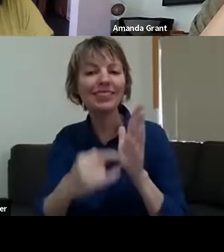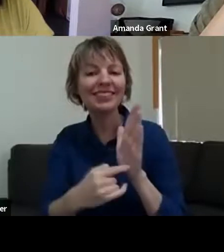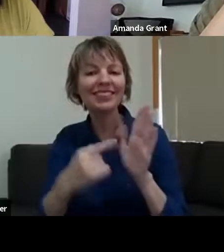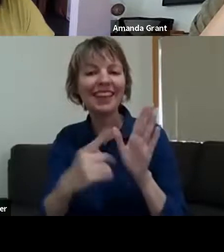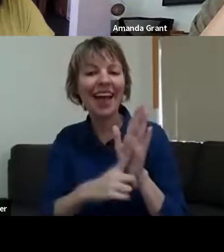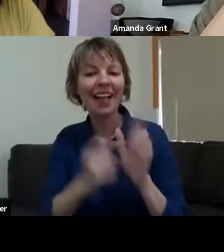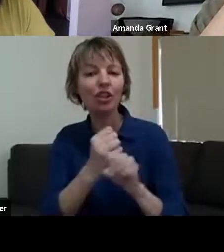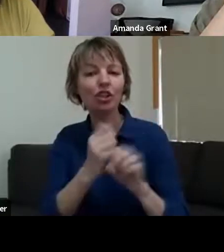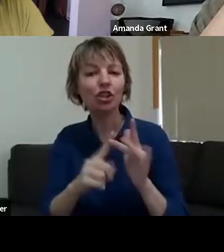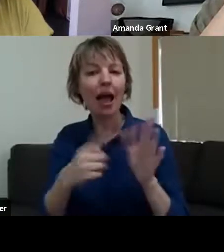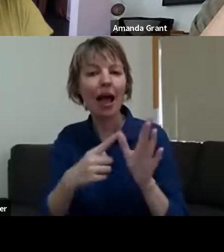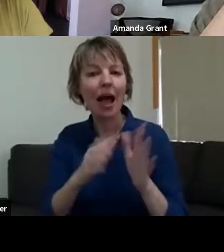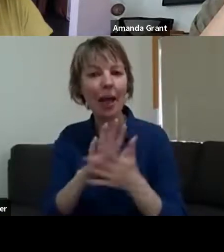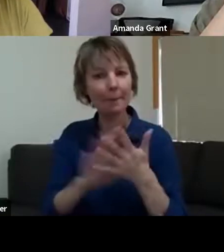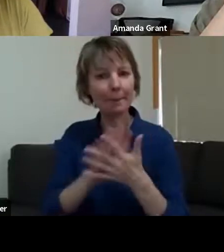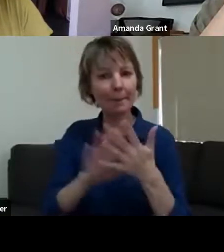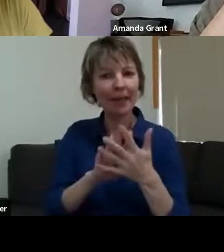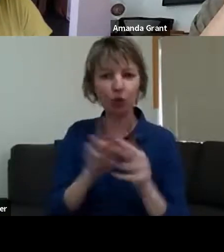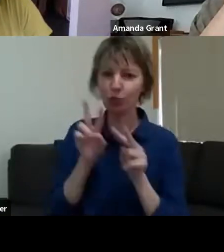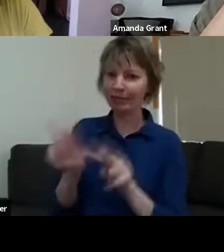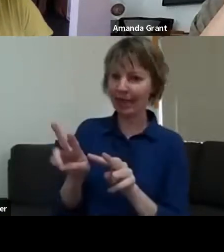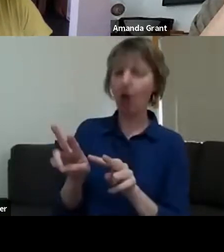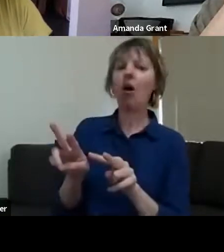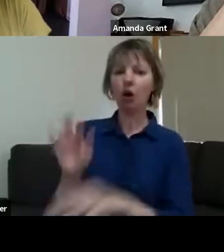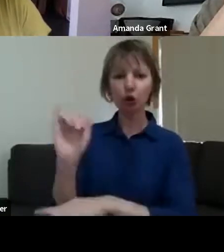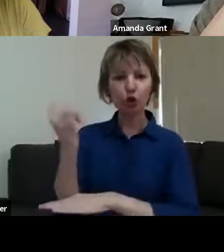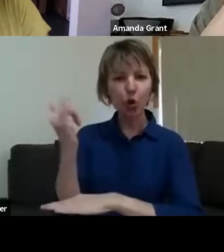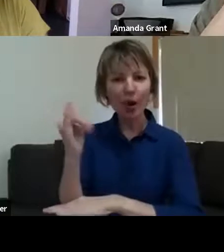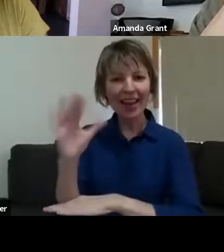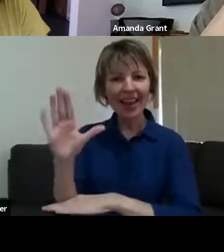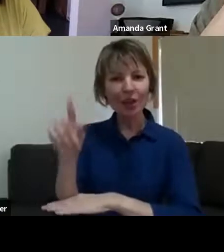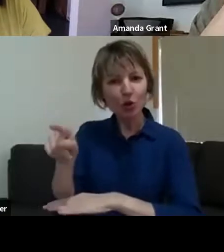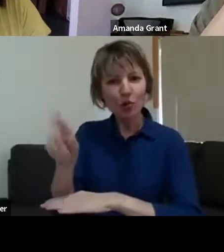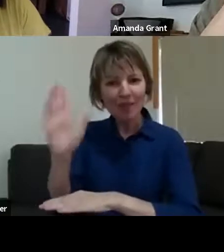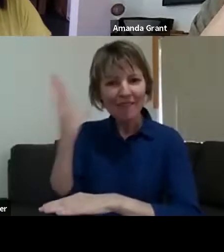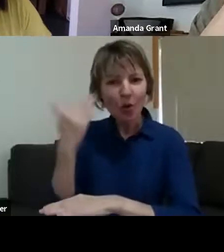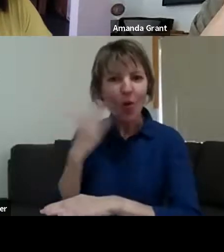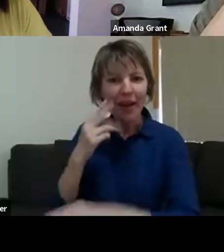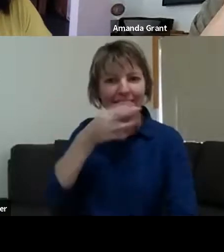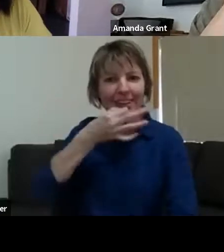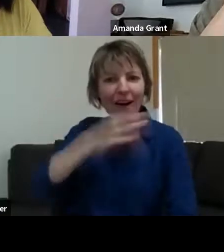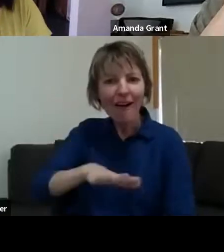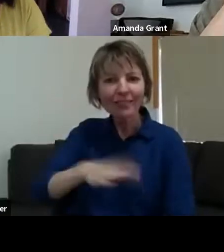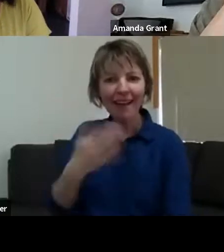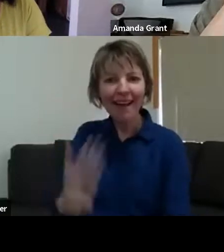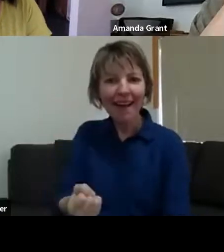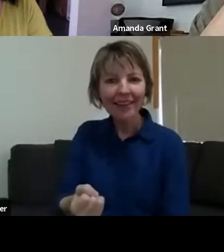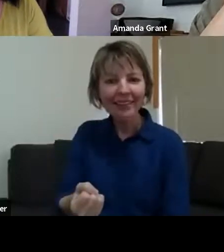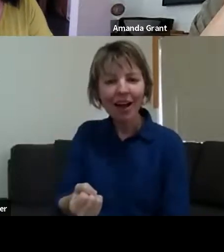were a kid and you go, "Oh, I used to love that," or a TV show or something... But really it stemmed from the First World War and just